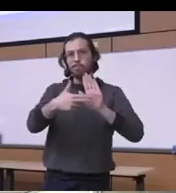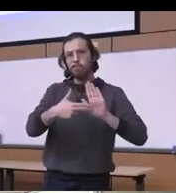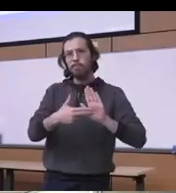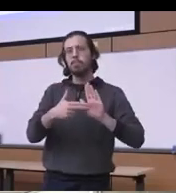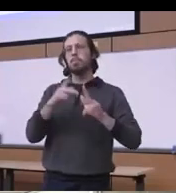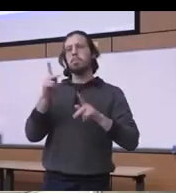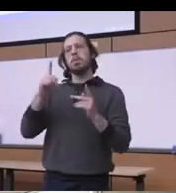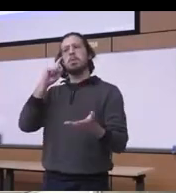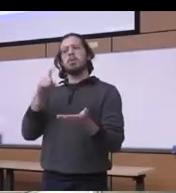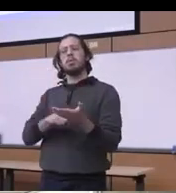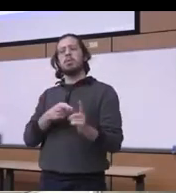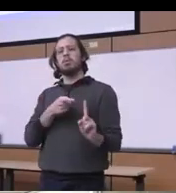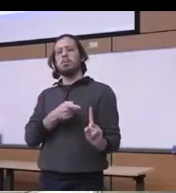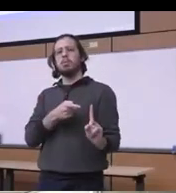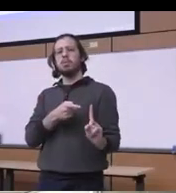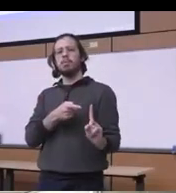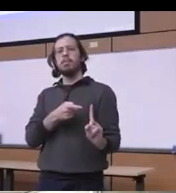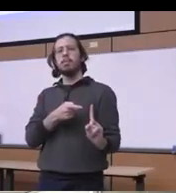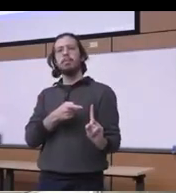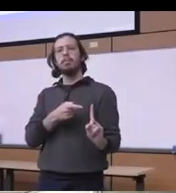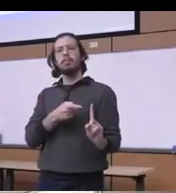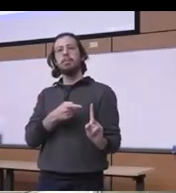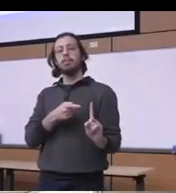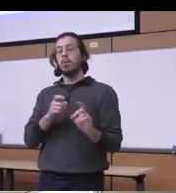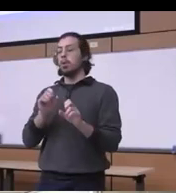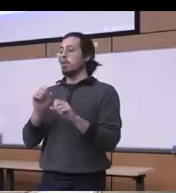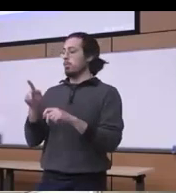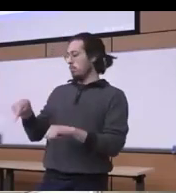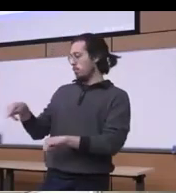terms of uh uh you know working with patients with substance use disorders and psychiatric